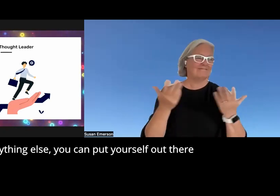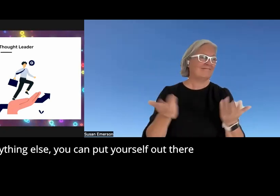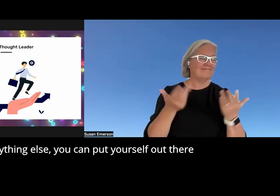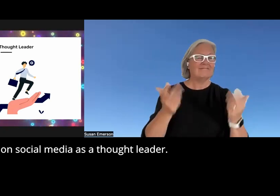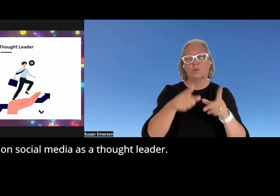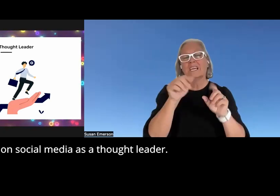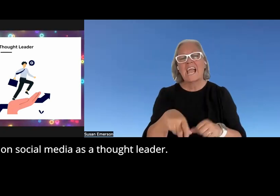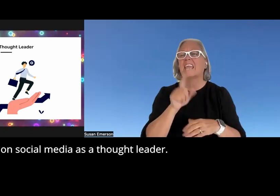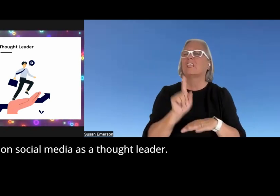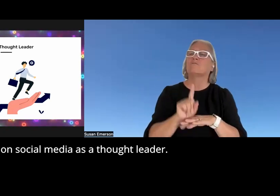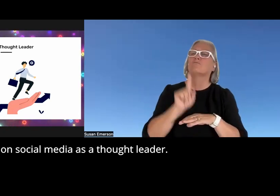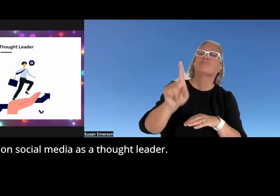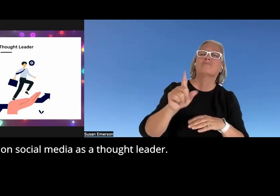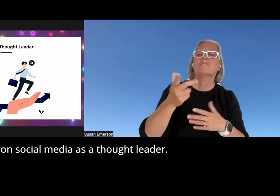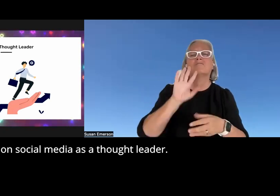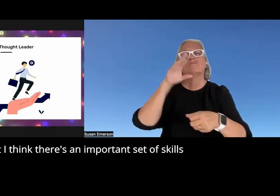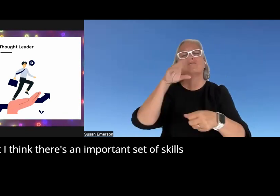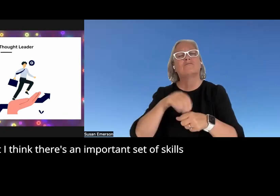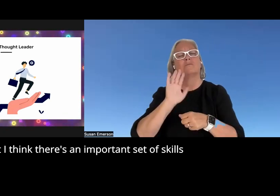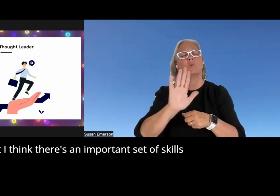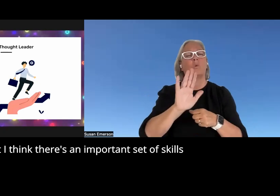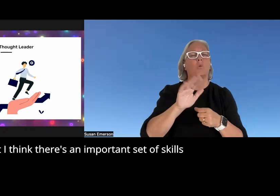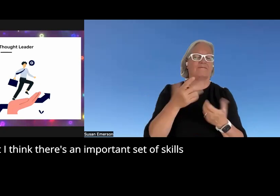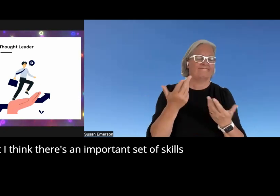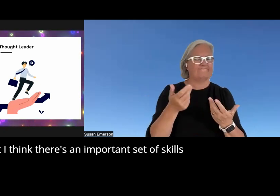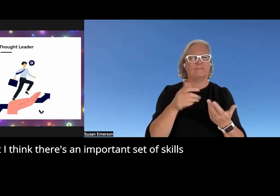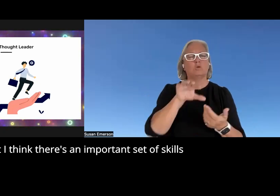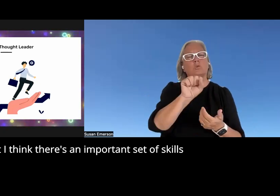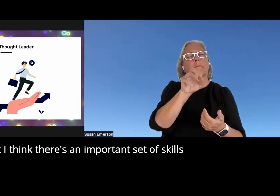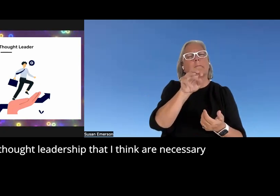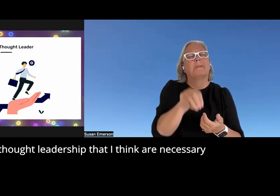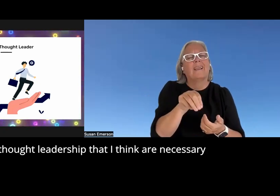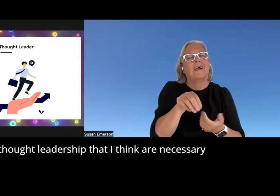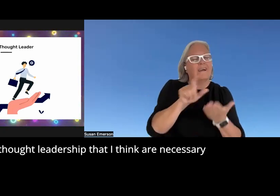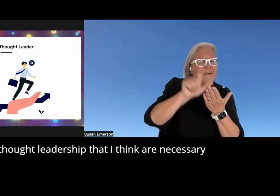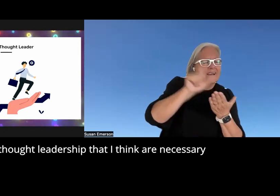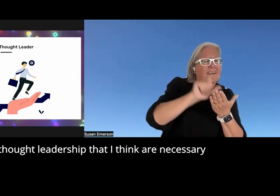out there on social media as a thought leader but I think there's an important set of skills behind